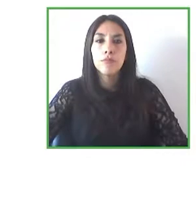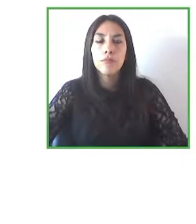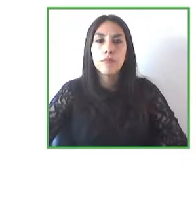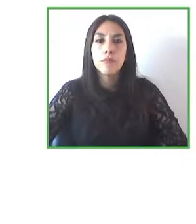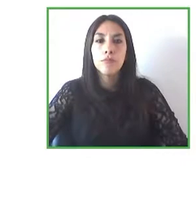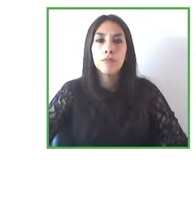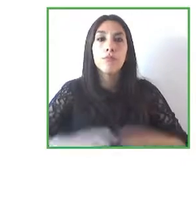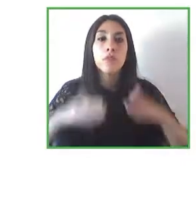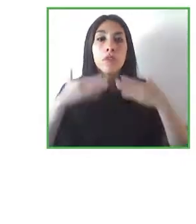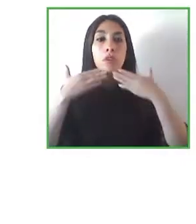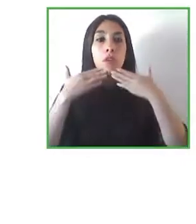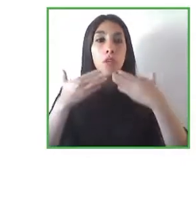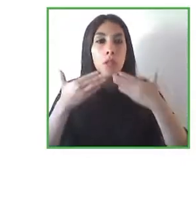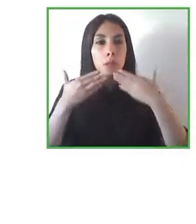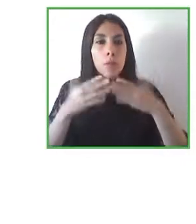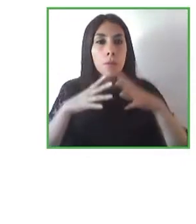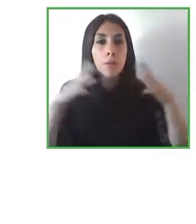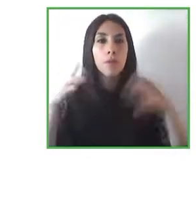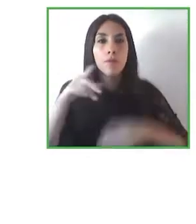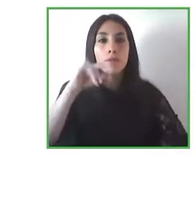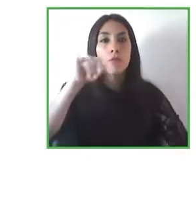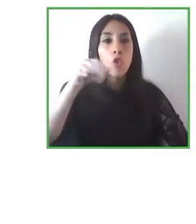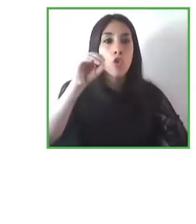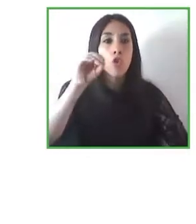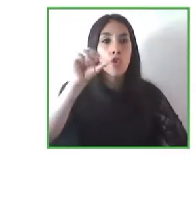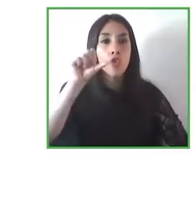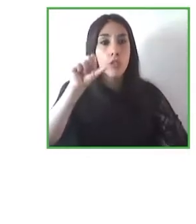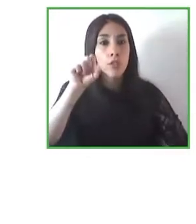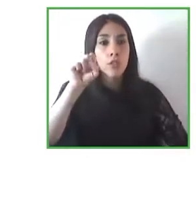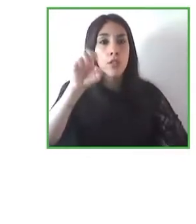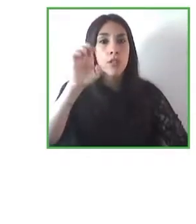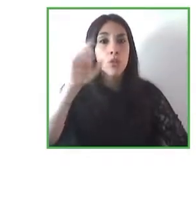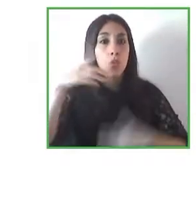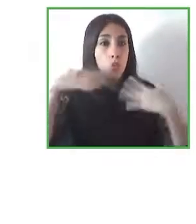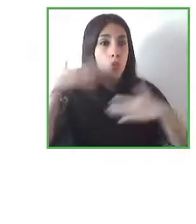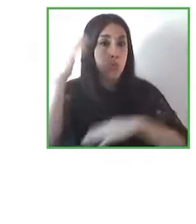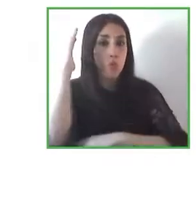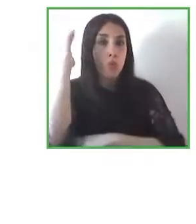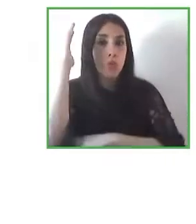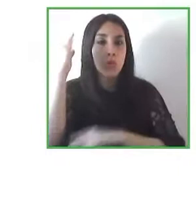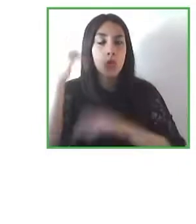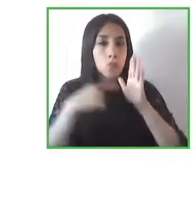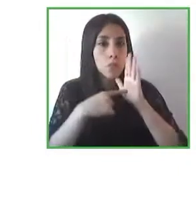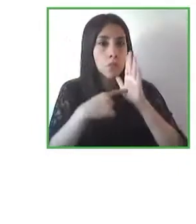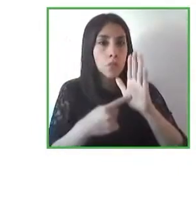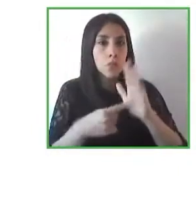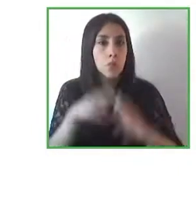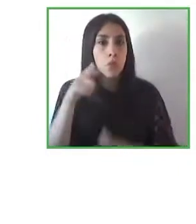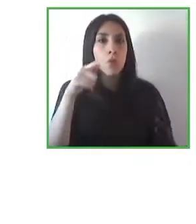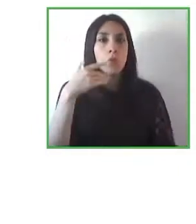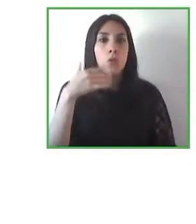Thank you, José, for this great presentation something that unfortunately we see the